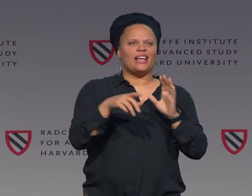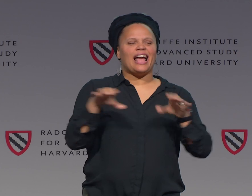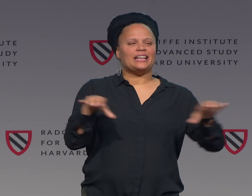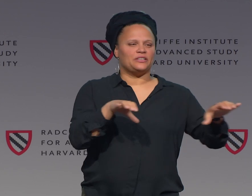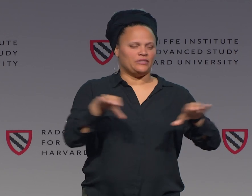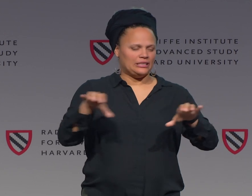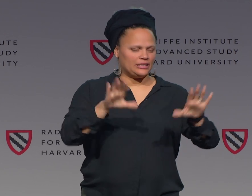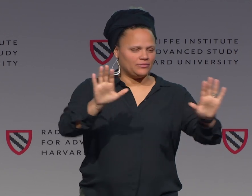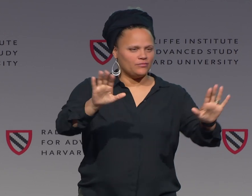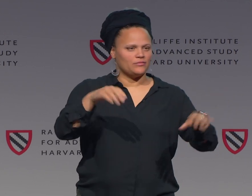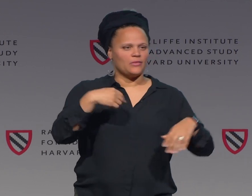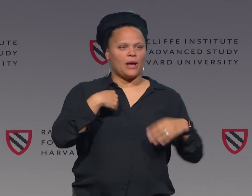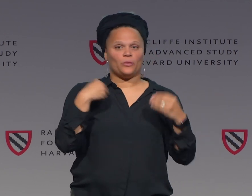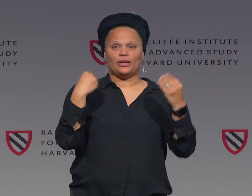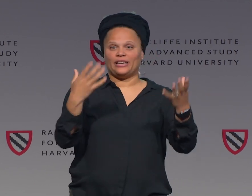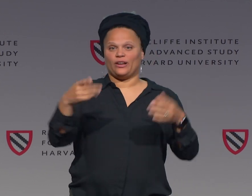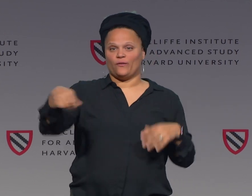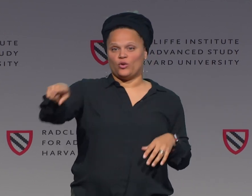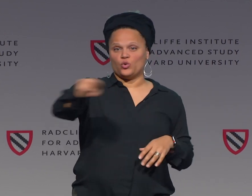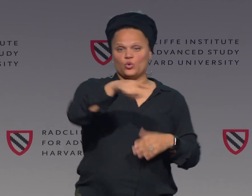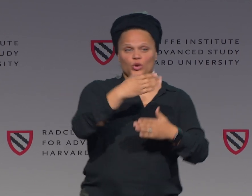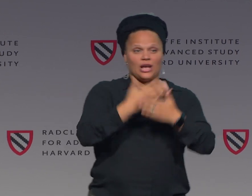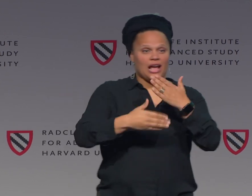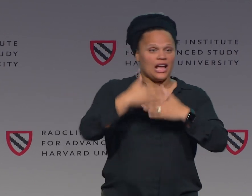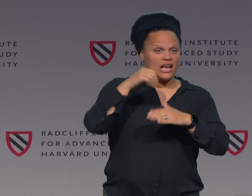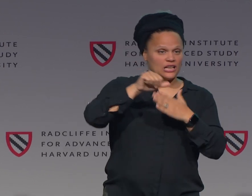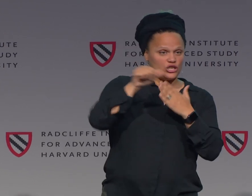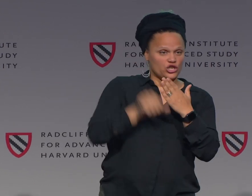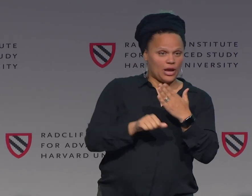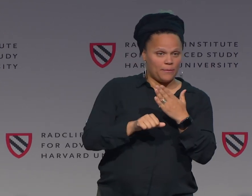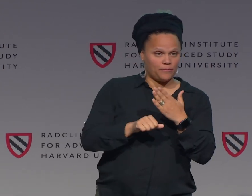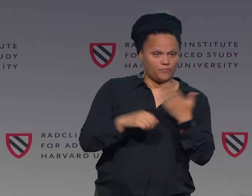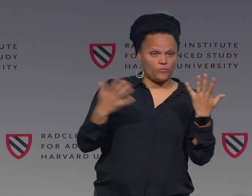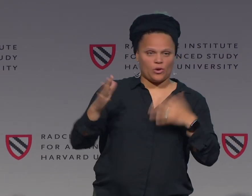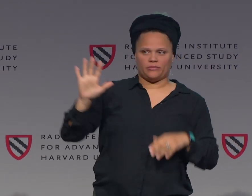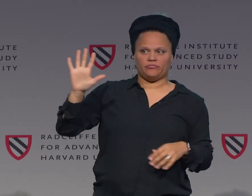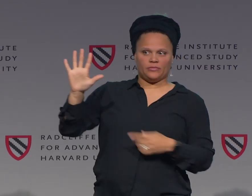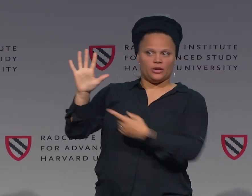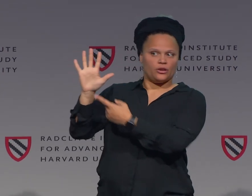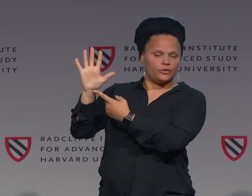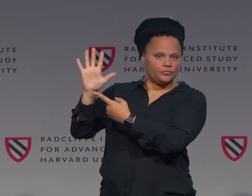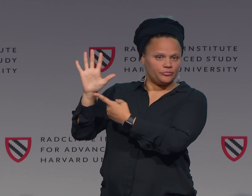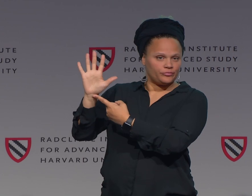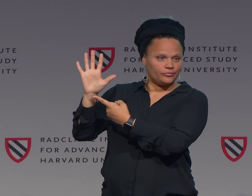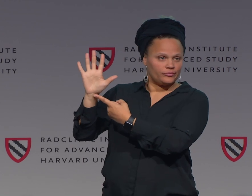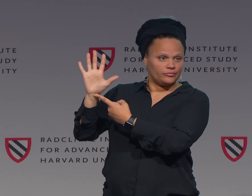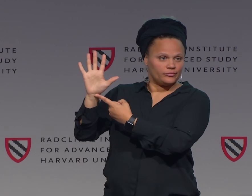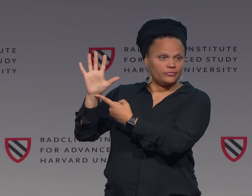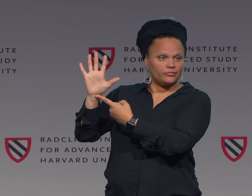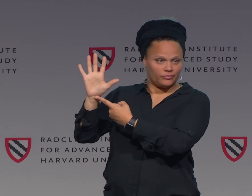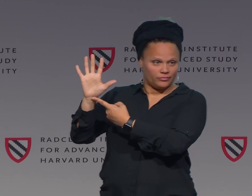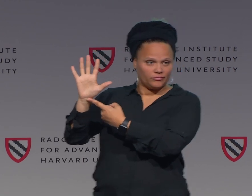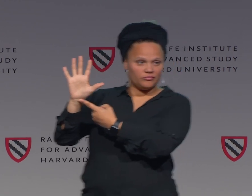So I'm going to give you guys-- we're going to do a little hands-on activity. So we're going to pick a hand shape. Let's do this hand shape right here.